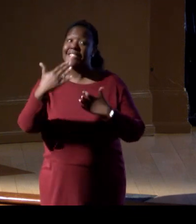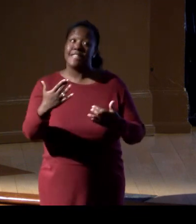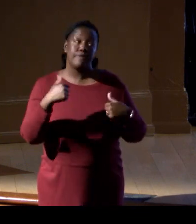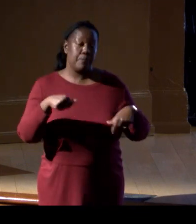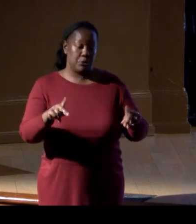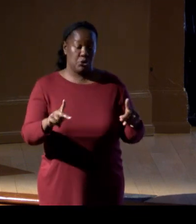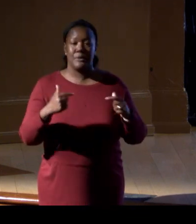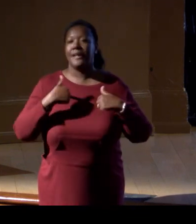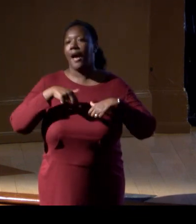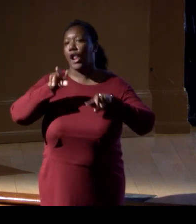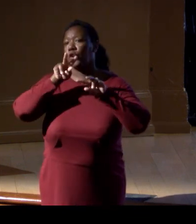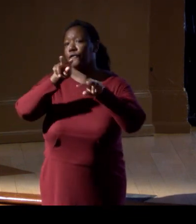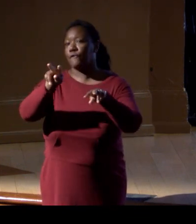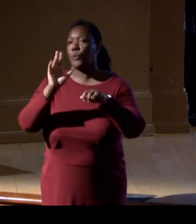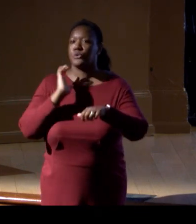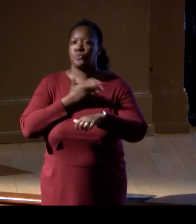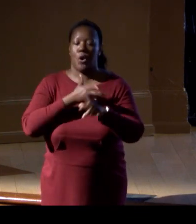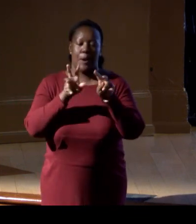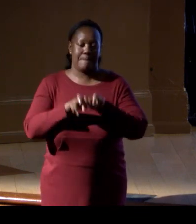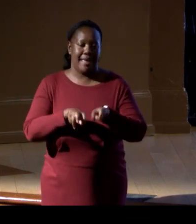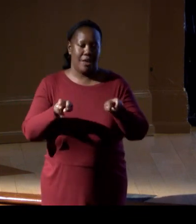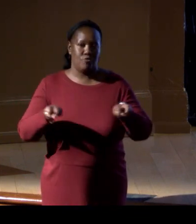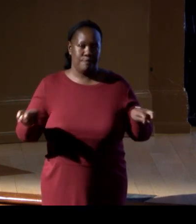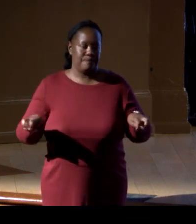(audience applauding)